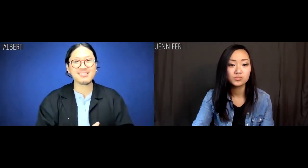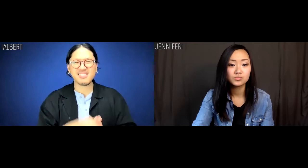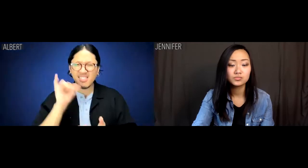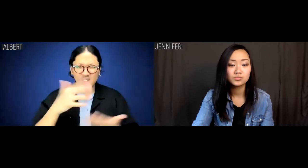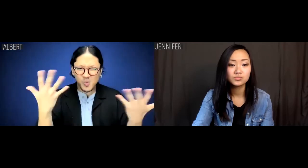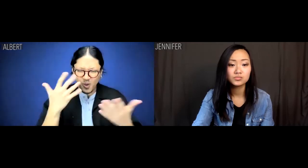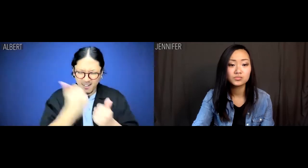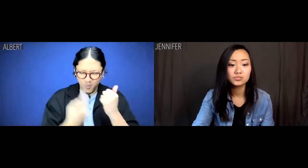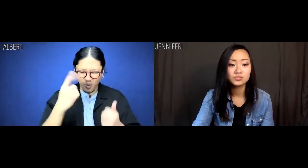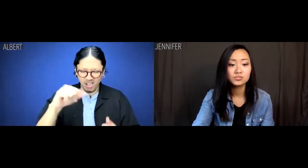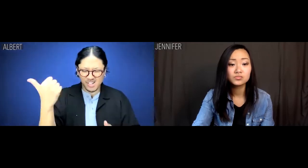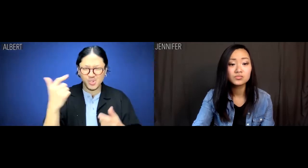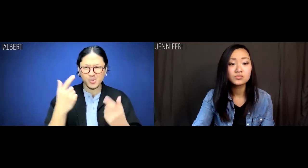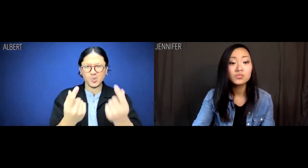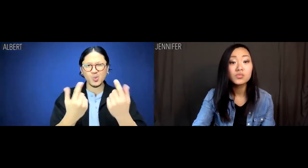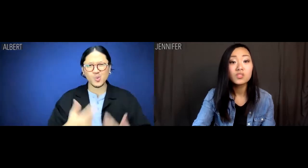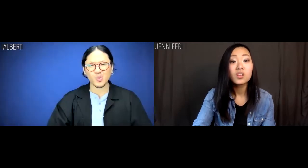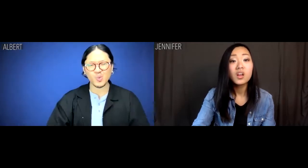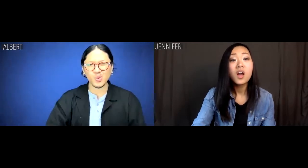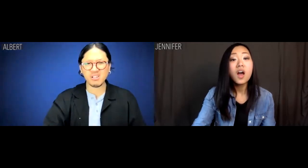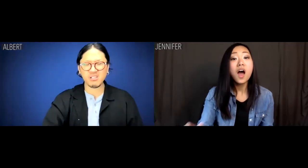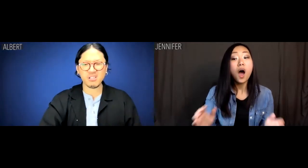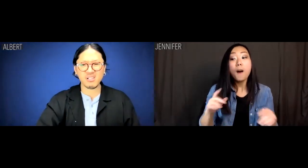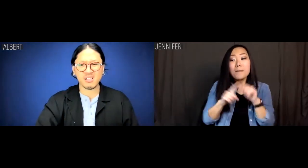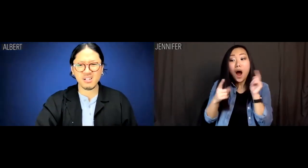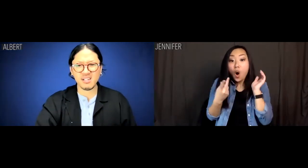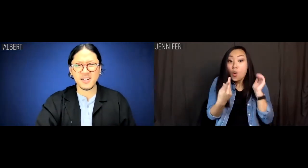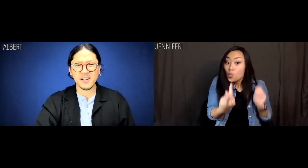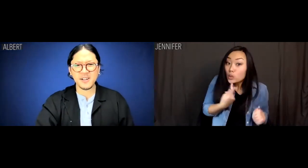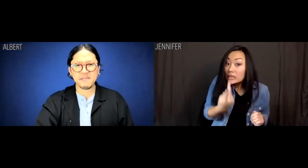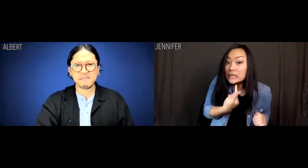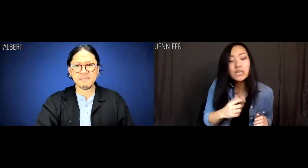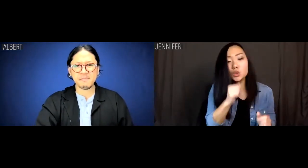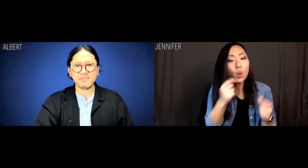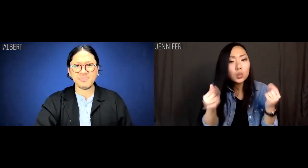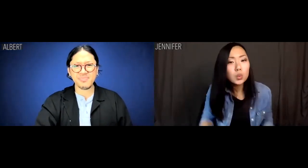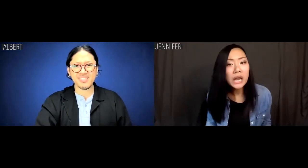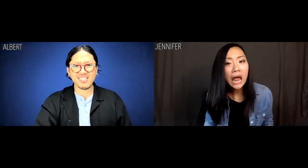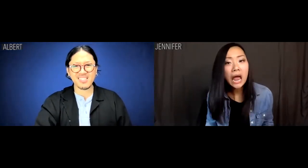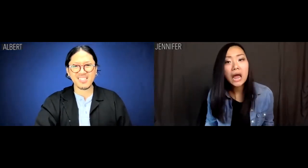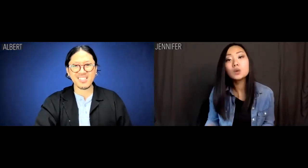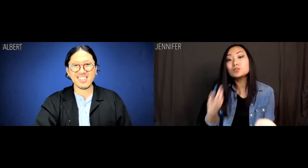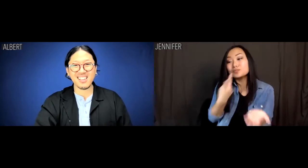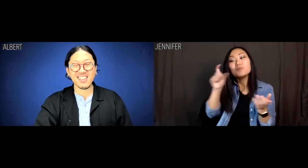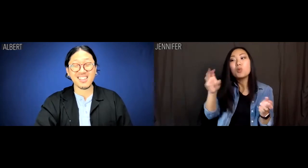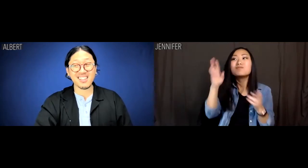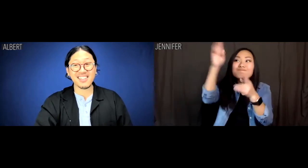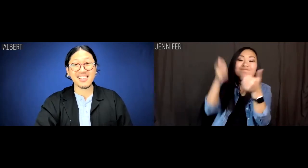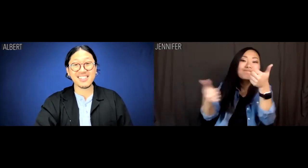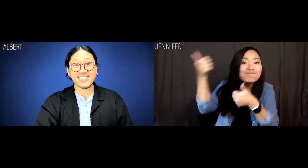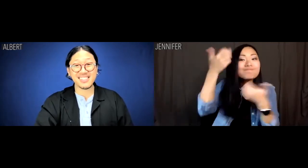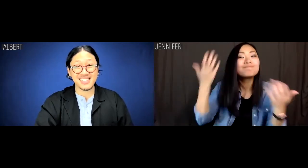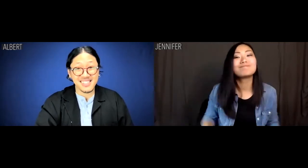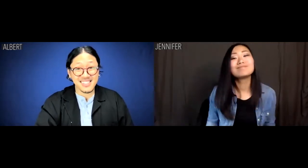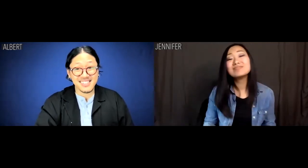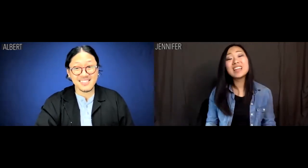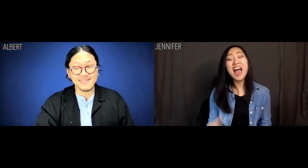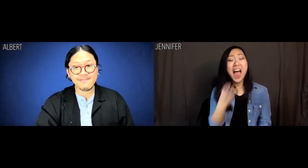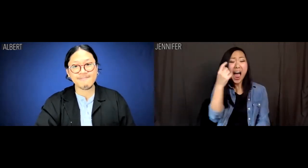This is what everyone else does! Jennifer: Yeah, but we don't do that. We're supposed to respect our elders.